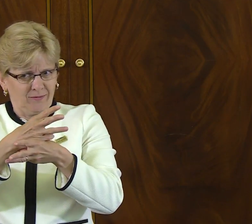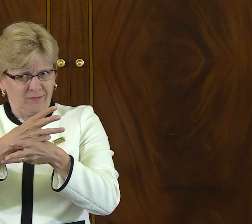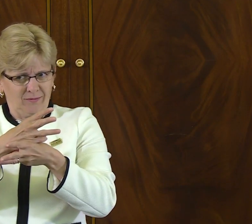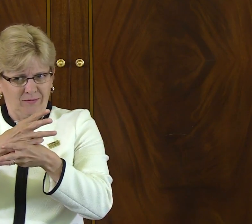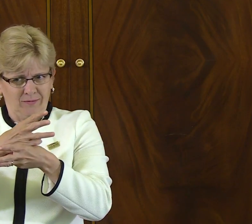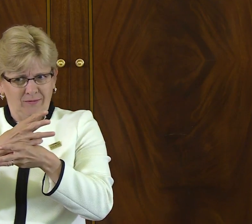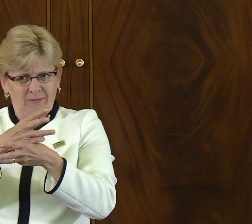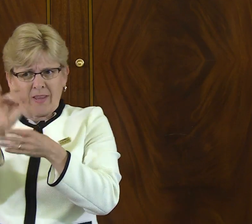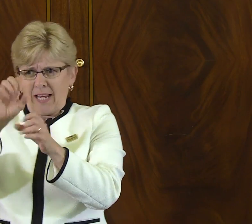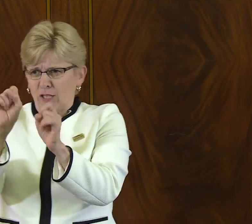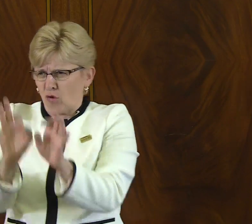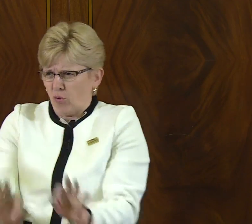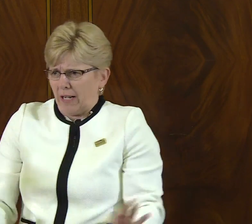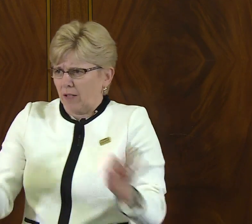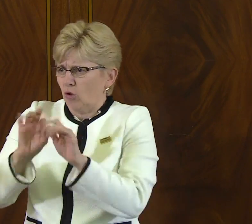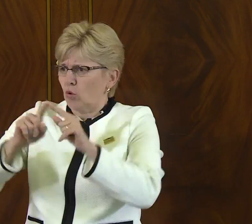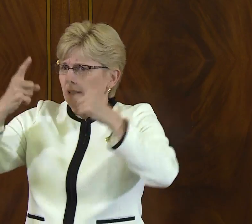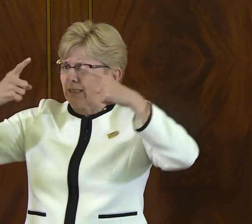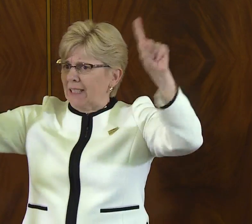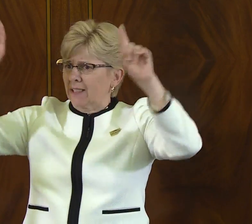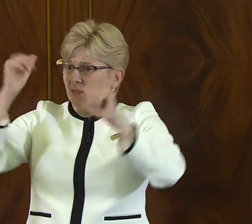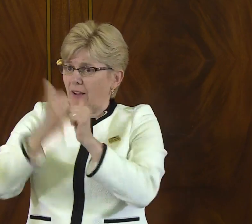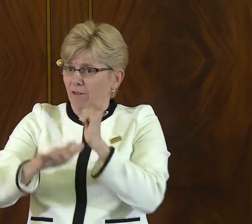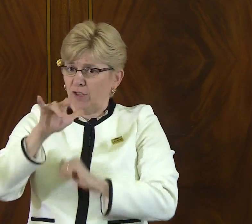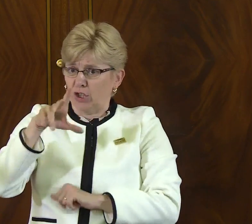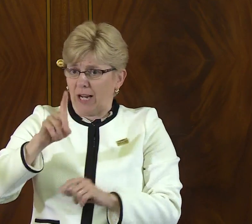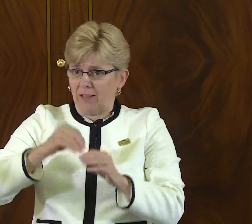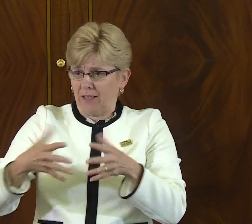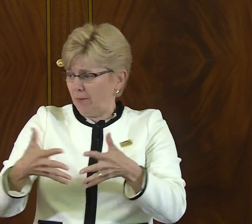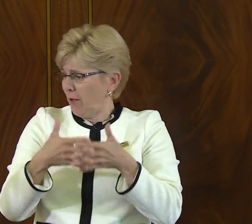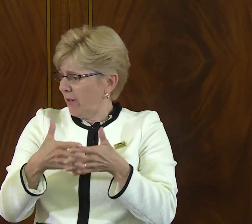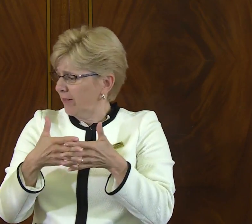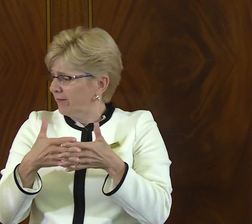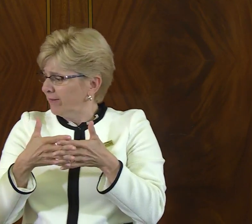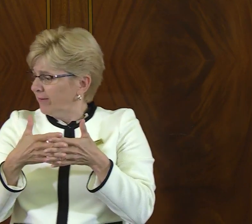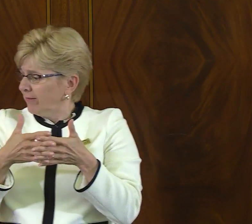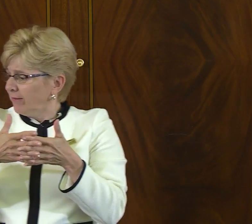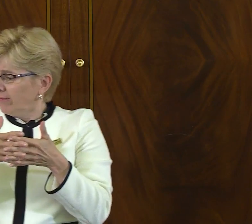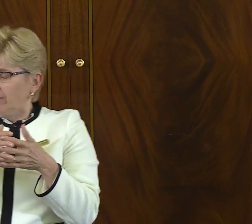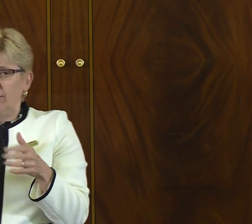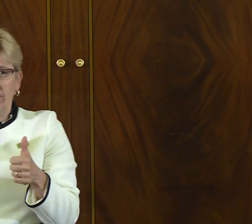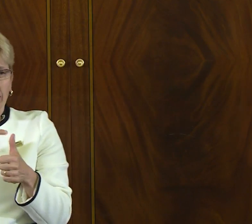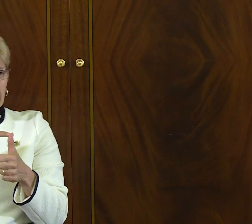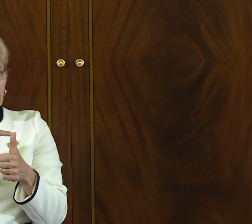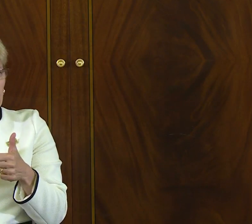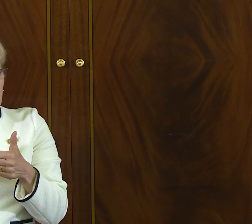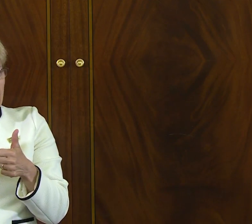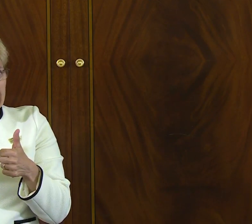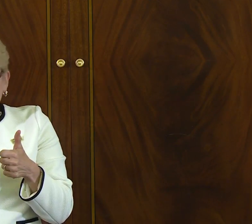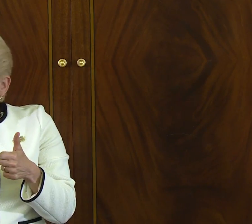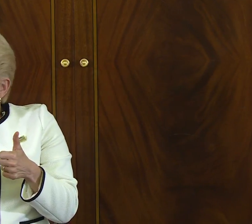to the world is critical to the success of every child in America,